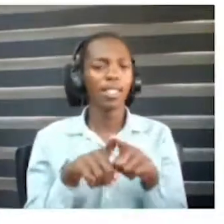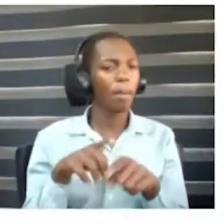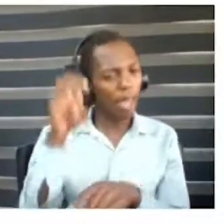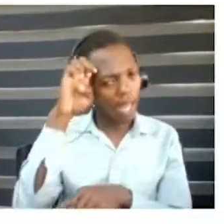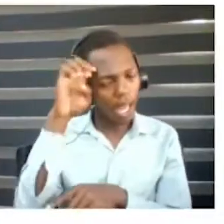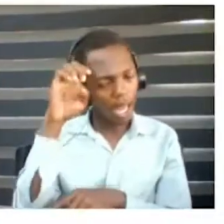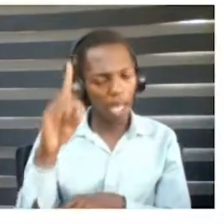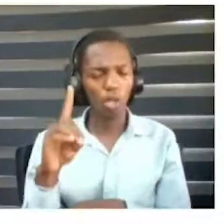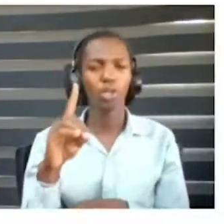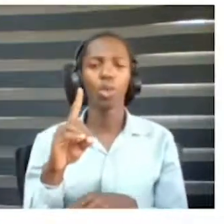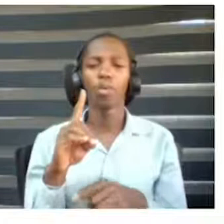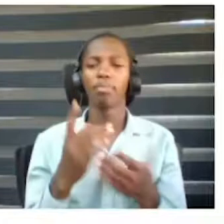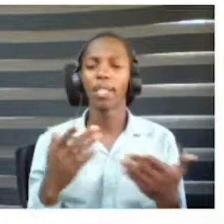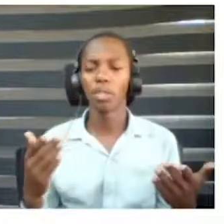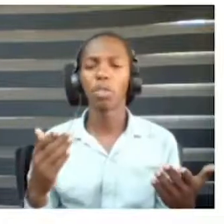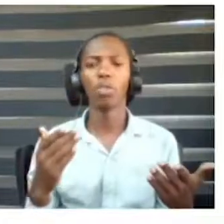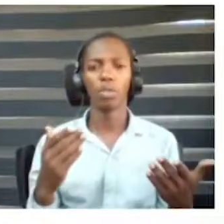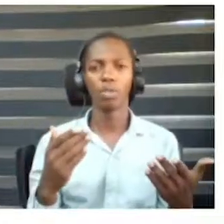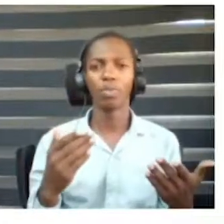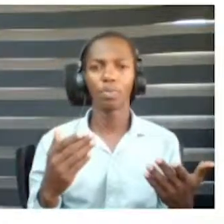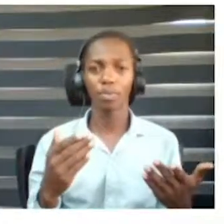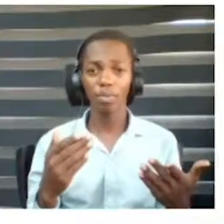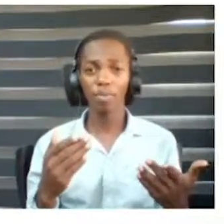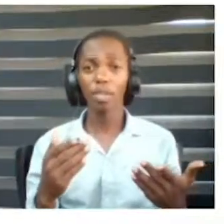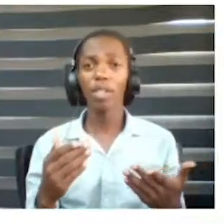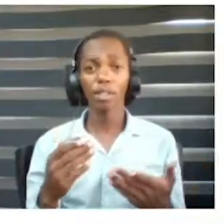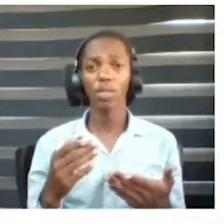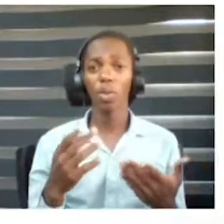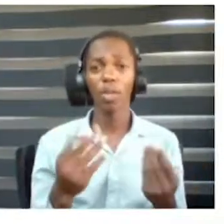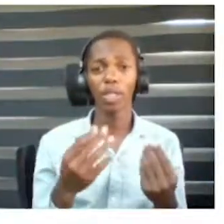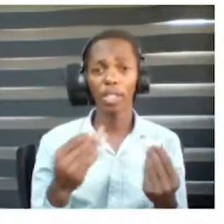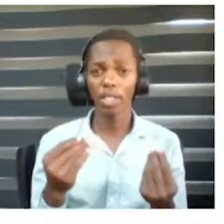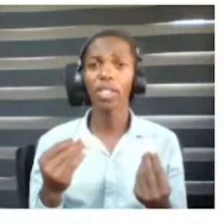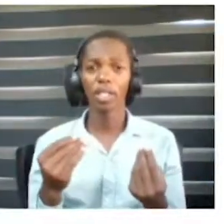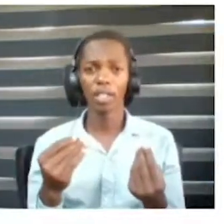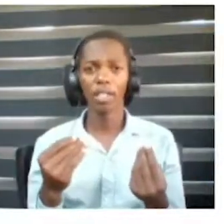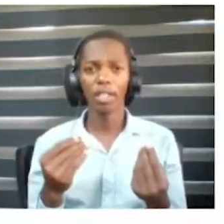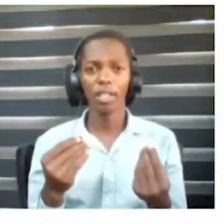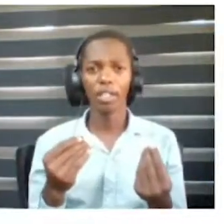Braille is not easy for most vision -- particularly in institutions.